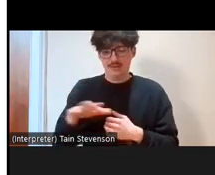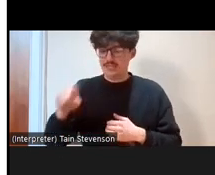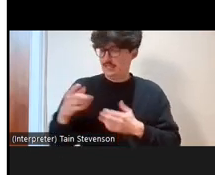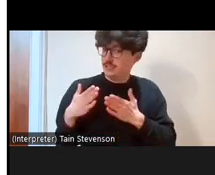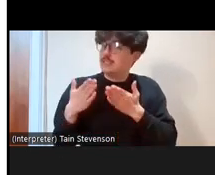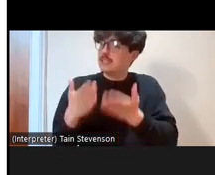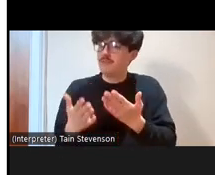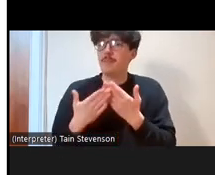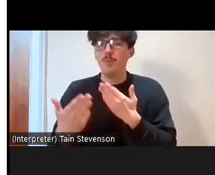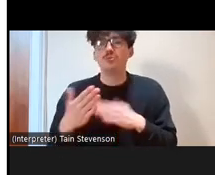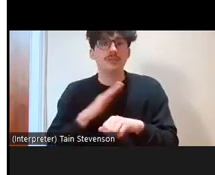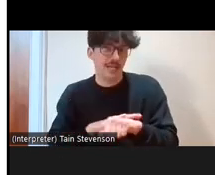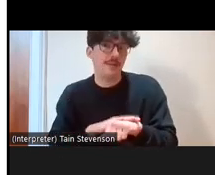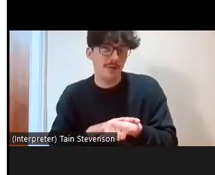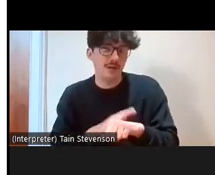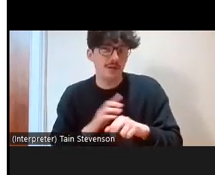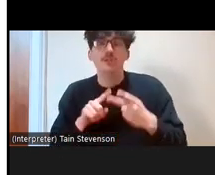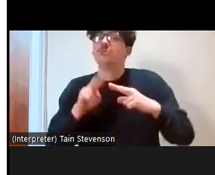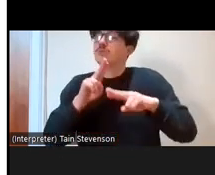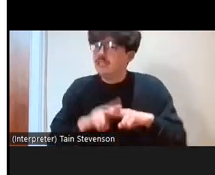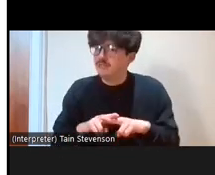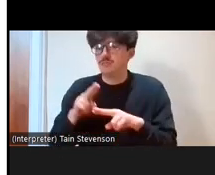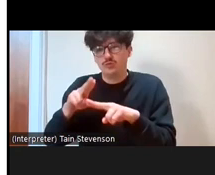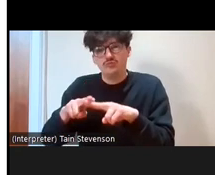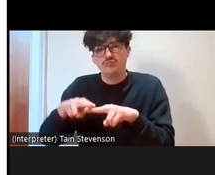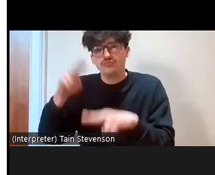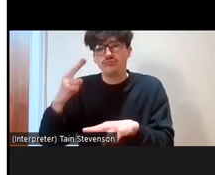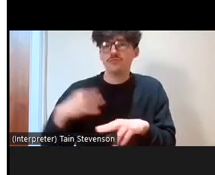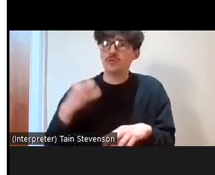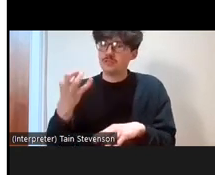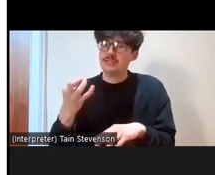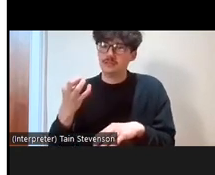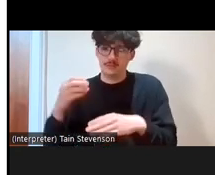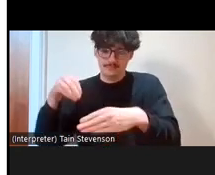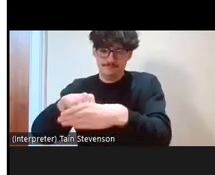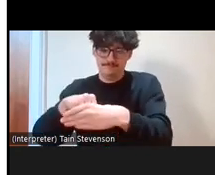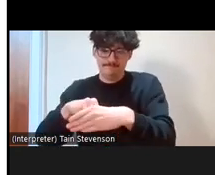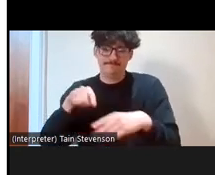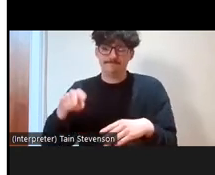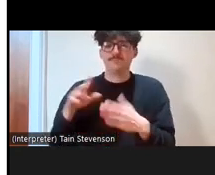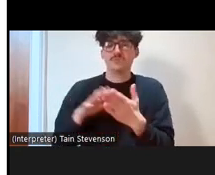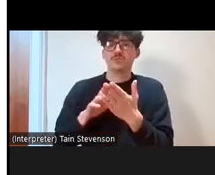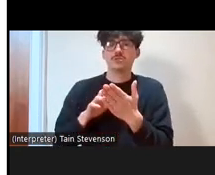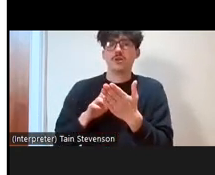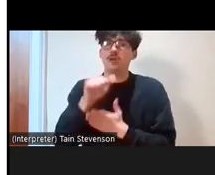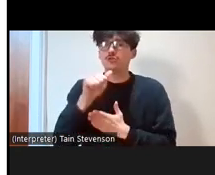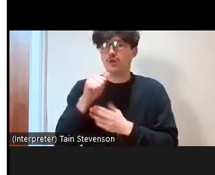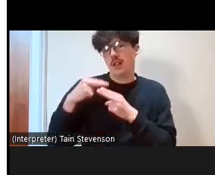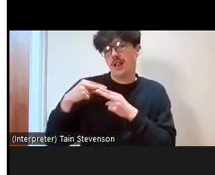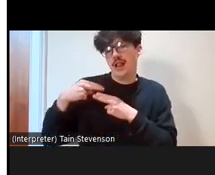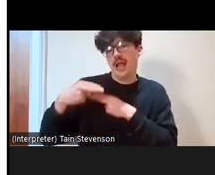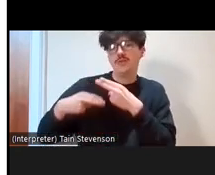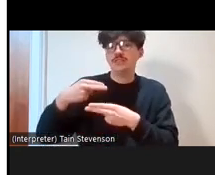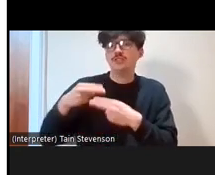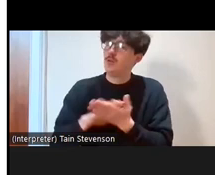so if we could increase volunteer participation in culture and heritage, we're bringing a whole